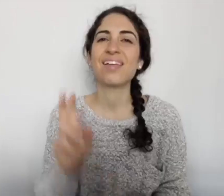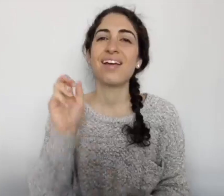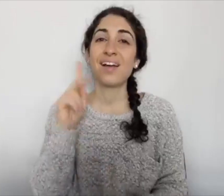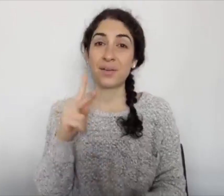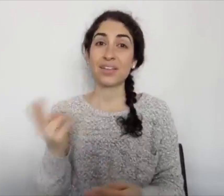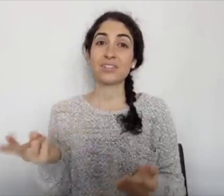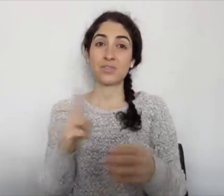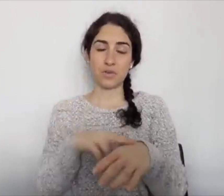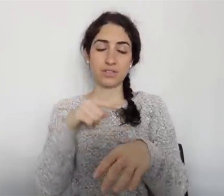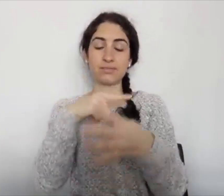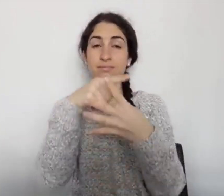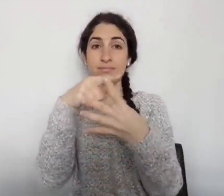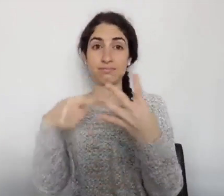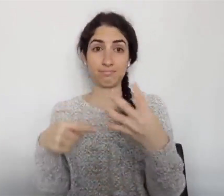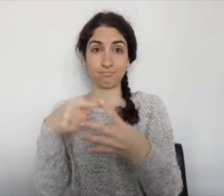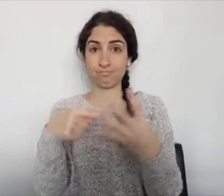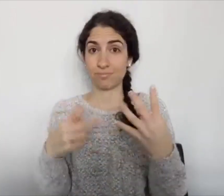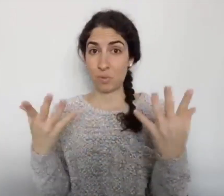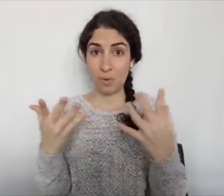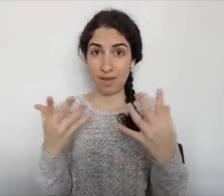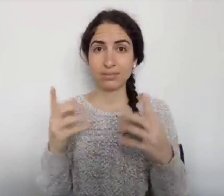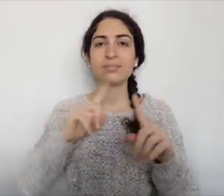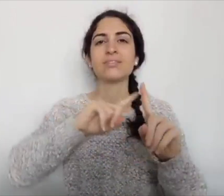Okay, of course these four are what?...